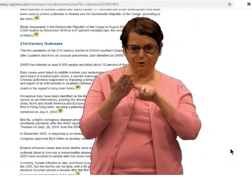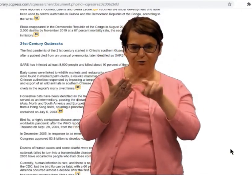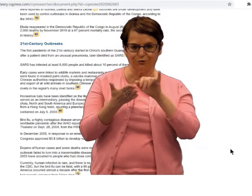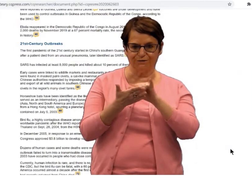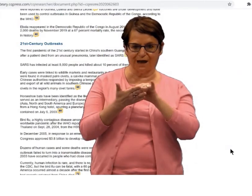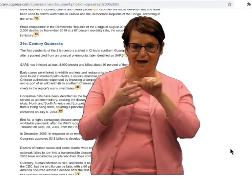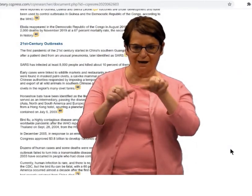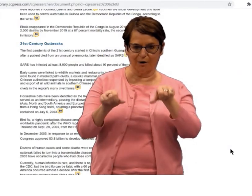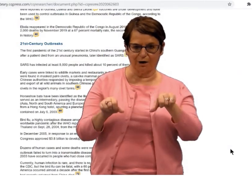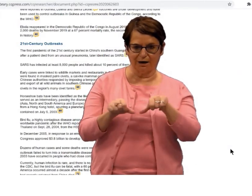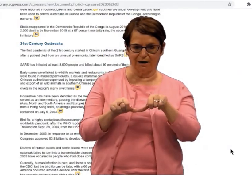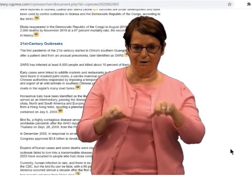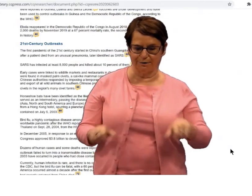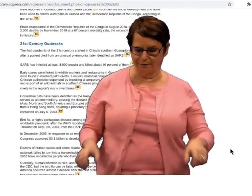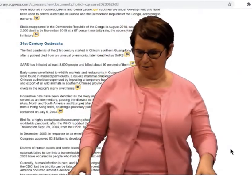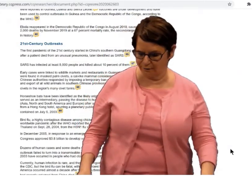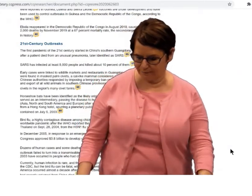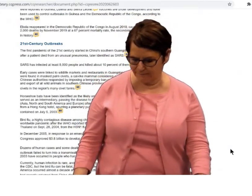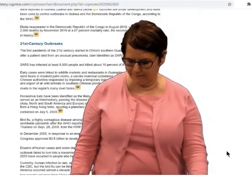You can limit your research in that area.